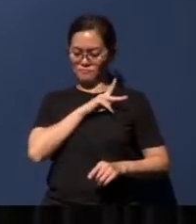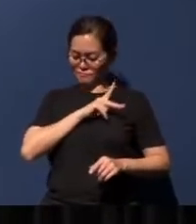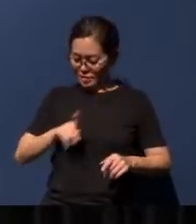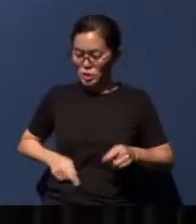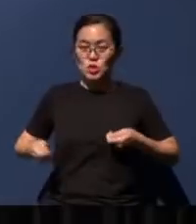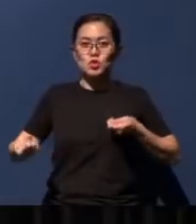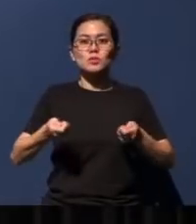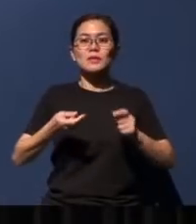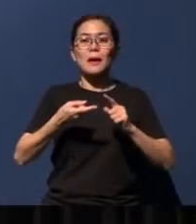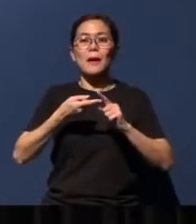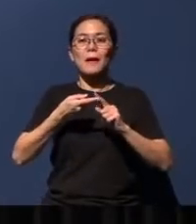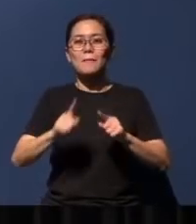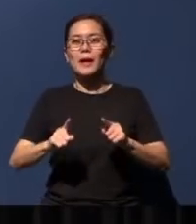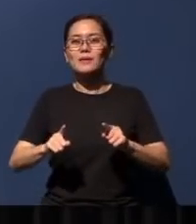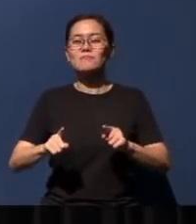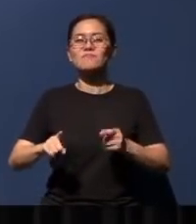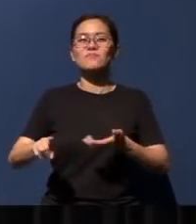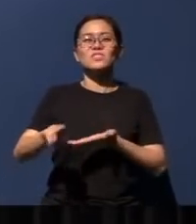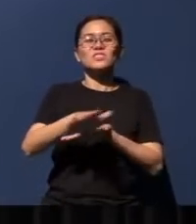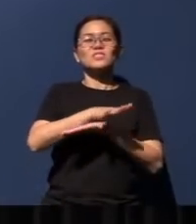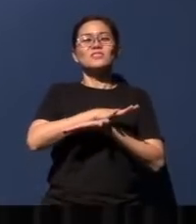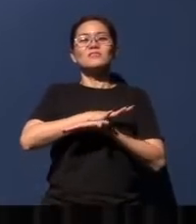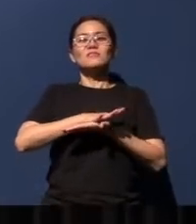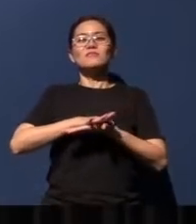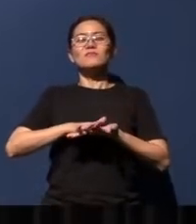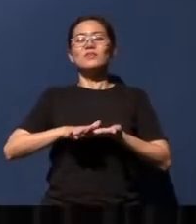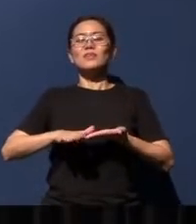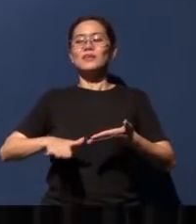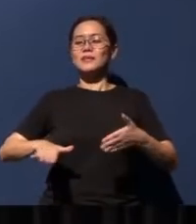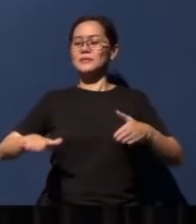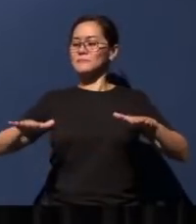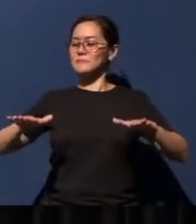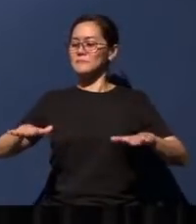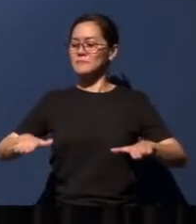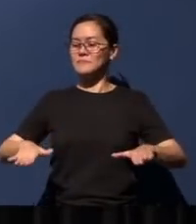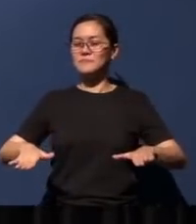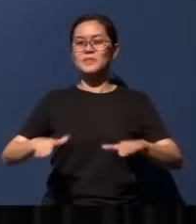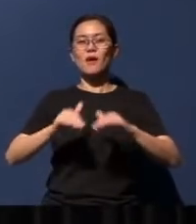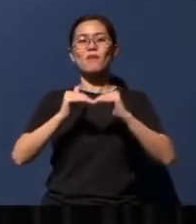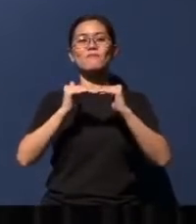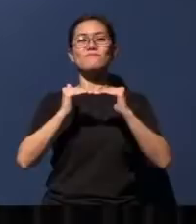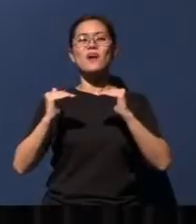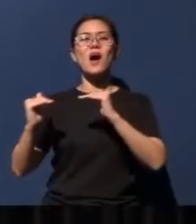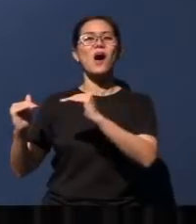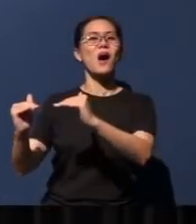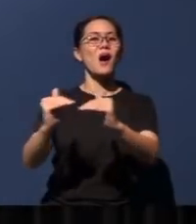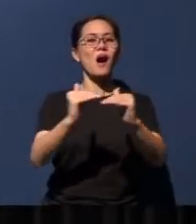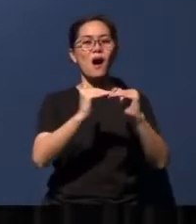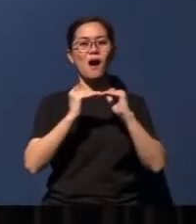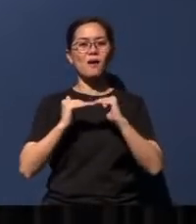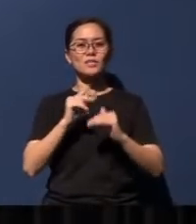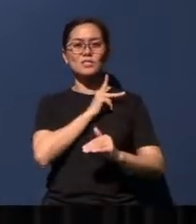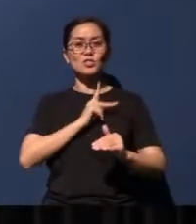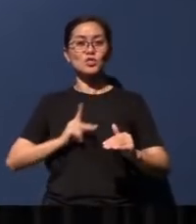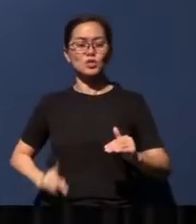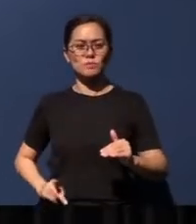and benevolent kingship. You know, someone once said - I think it might be John Calvin - that